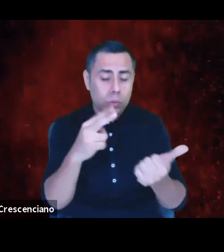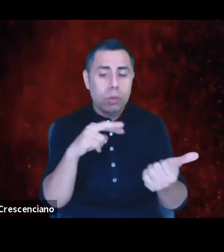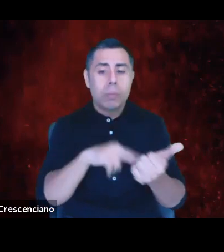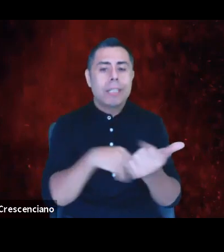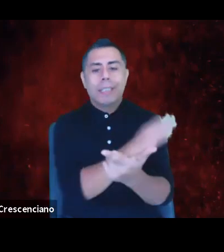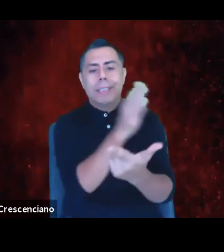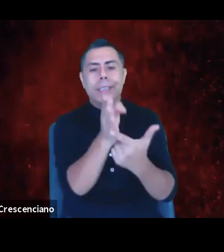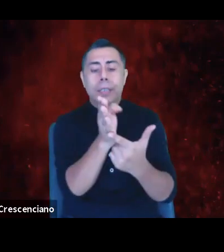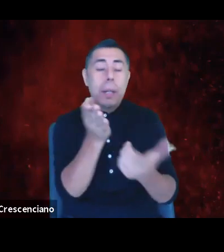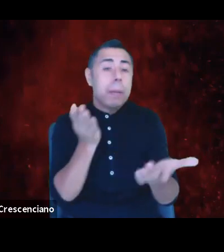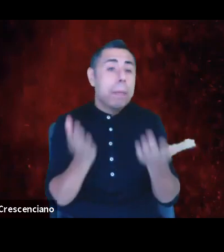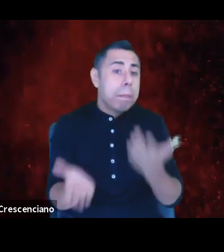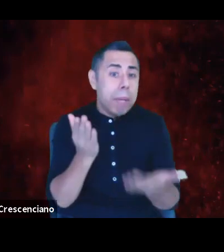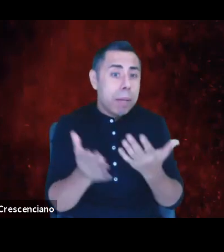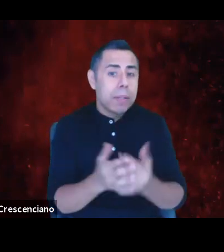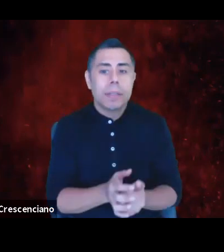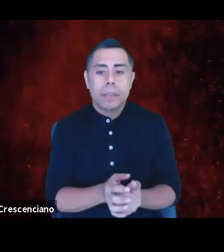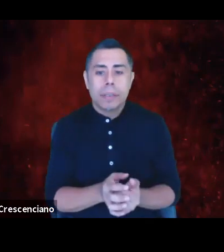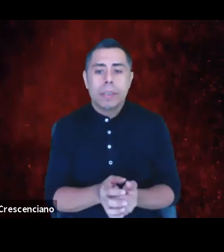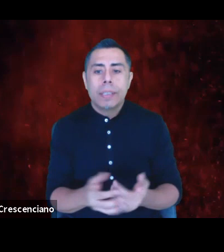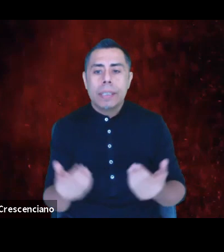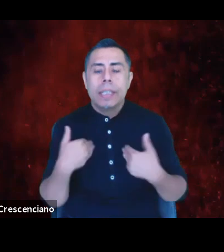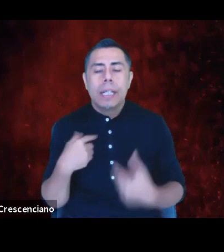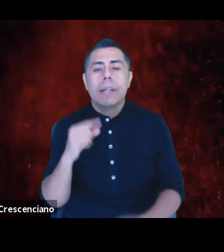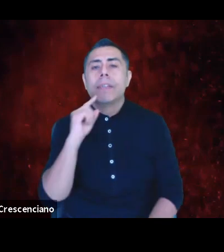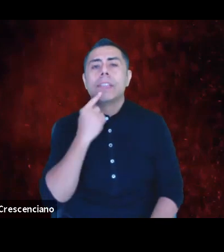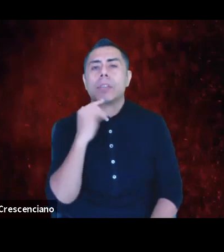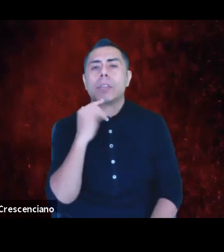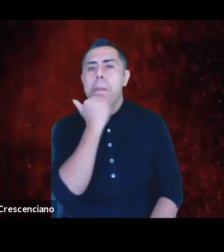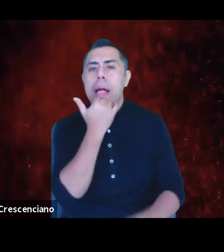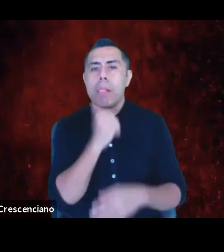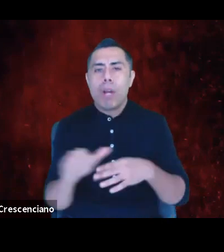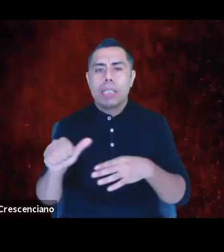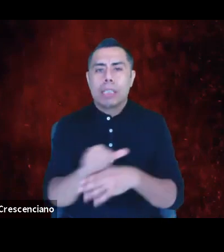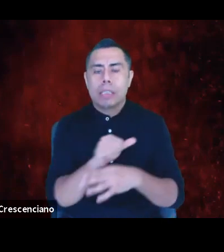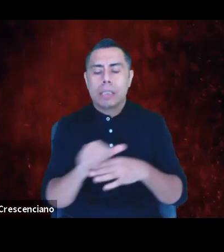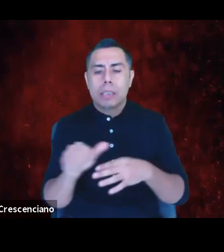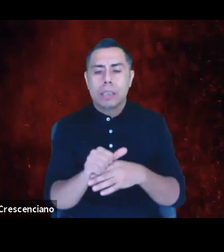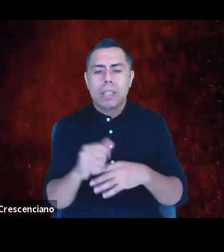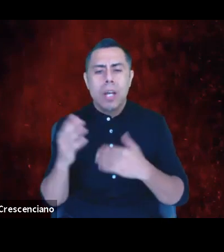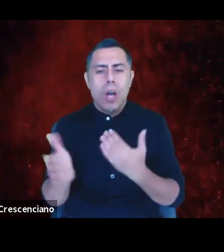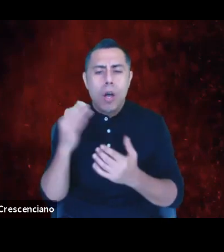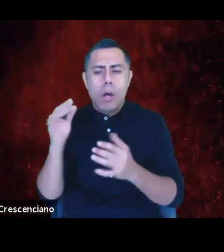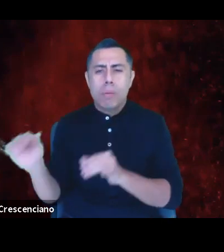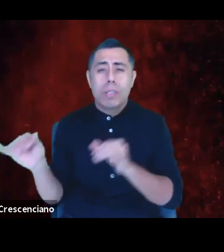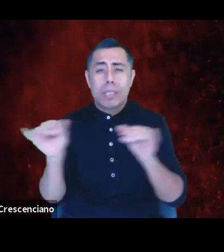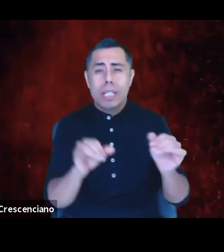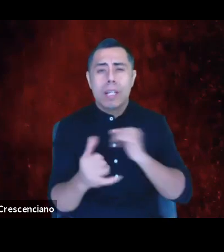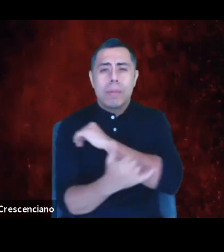must be that there has been a gross case of malpractice not too dissimilar to the county coroner